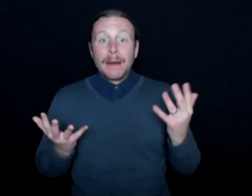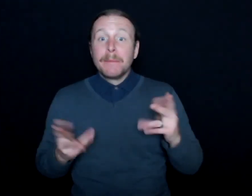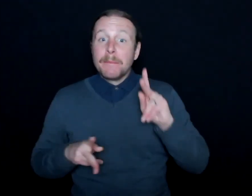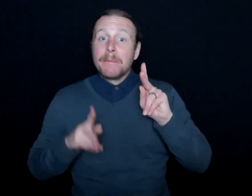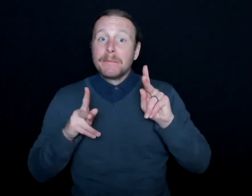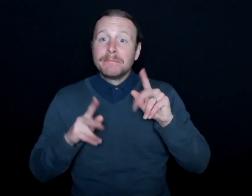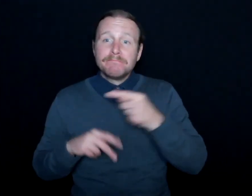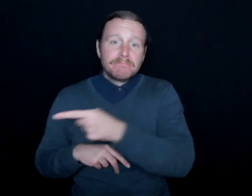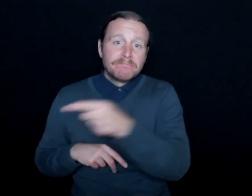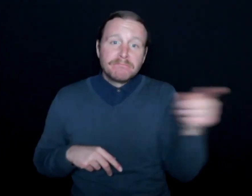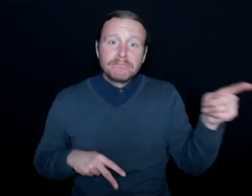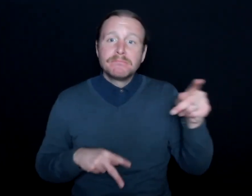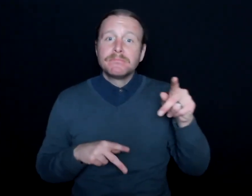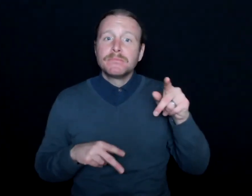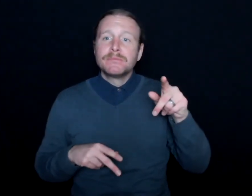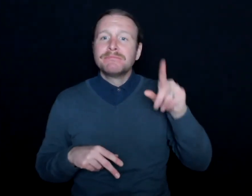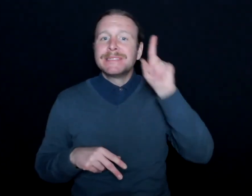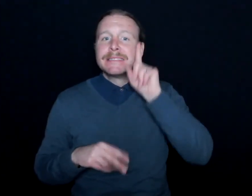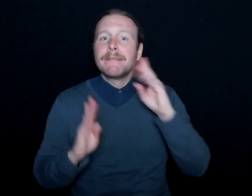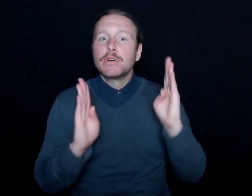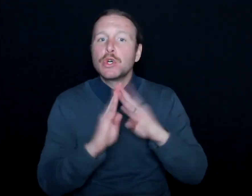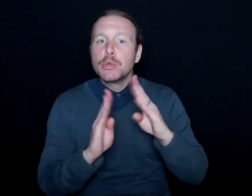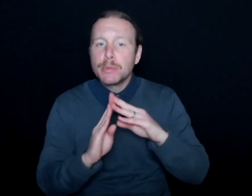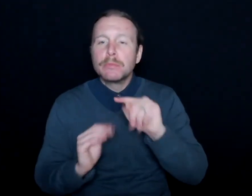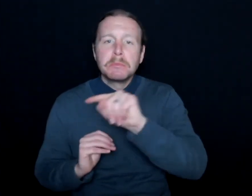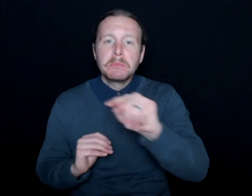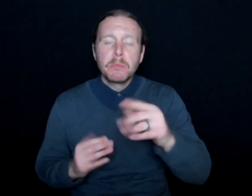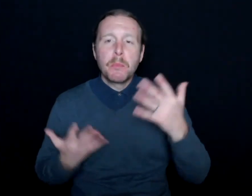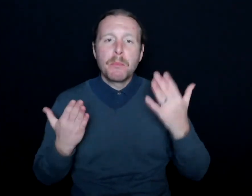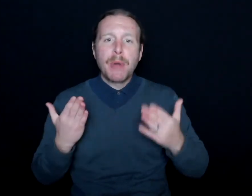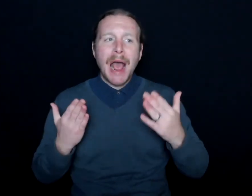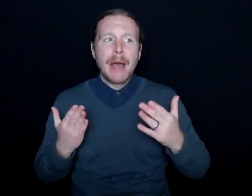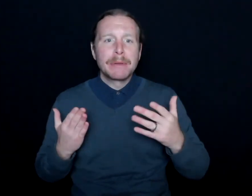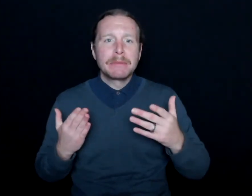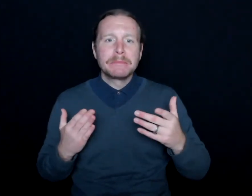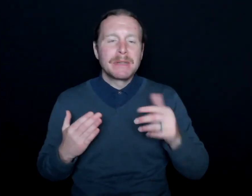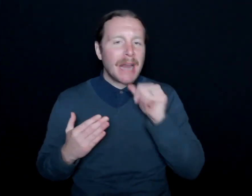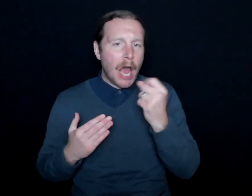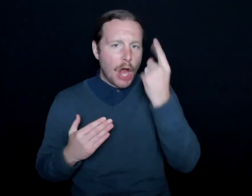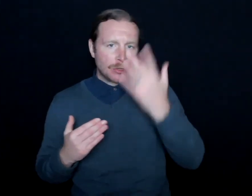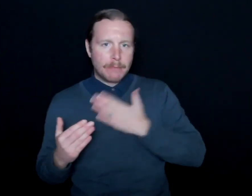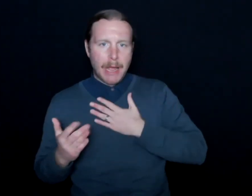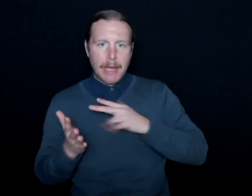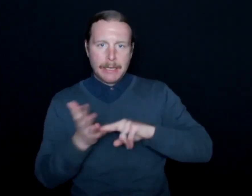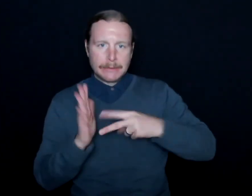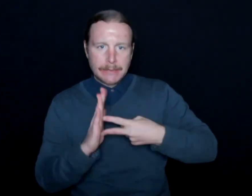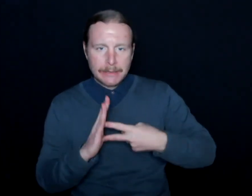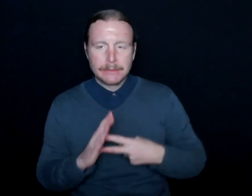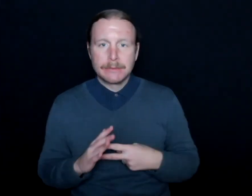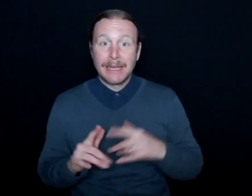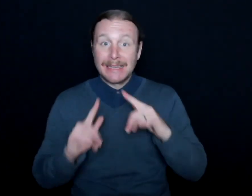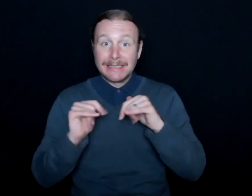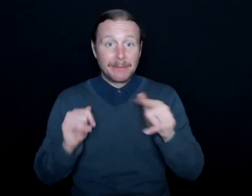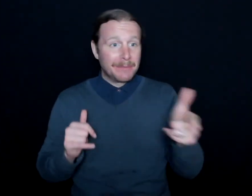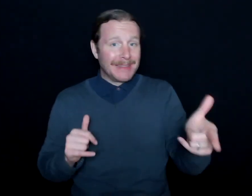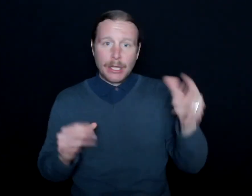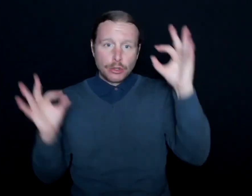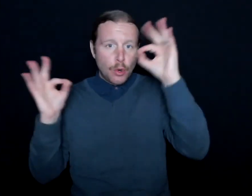individuals within the deaf and hard of hearing community that weren't-- wasn't going to understand my intent. But at the same time, they don't know who I am.